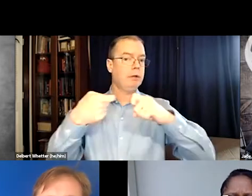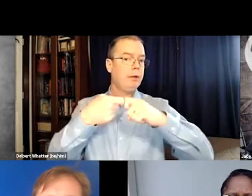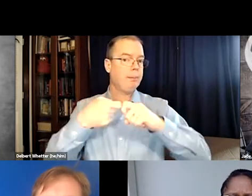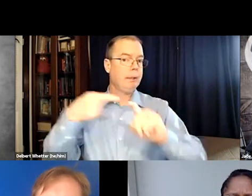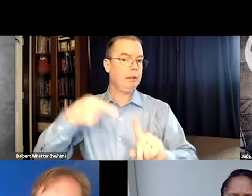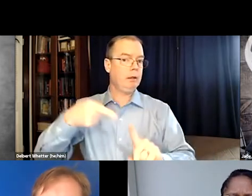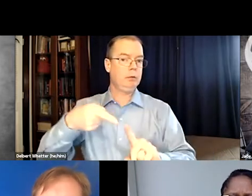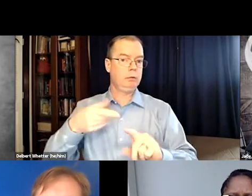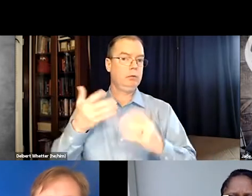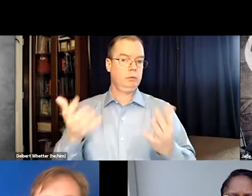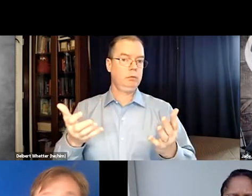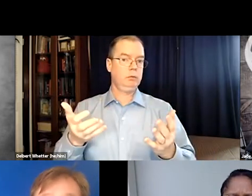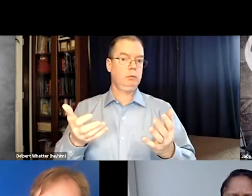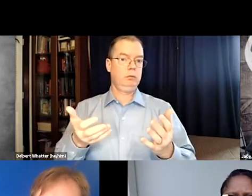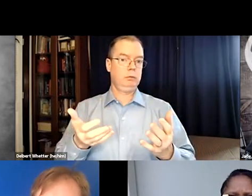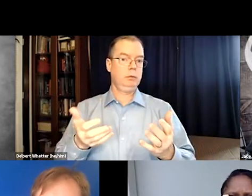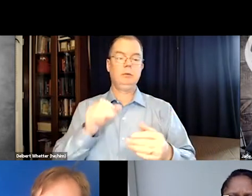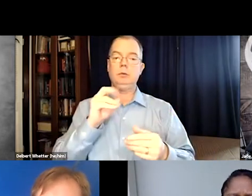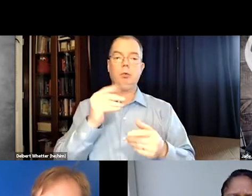the box itself runs on a battery.